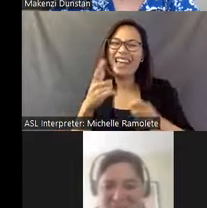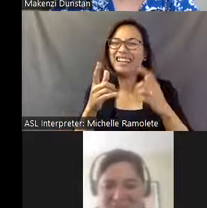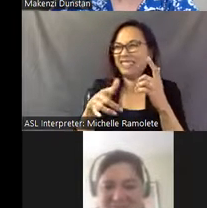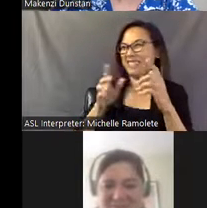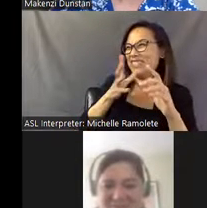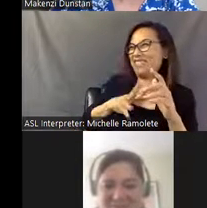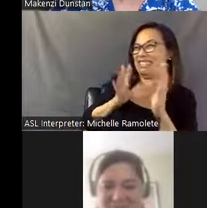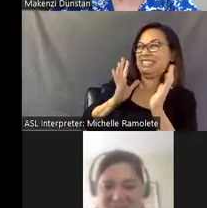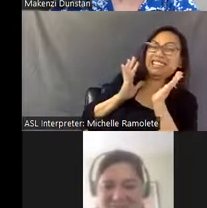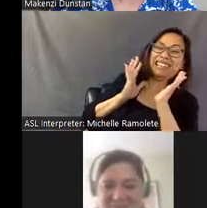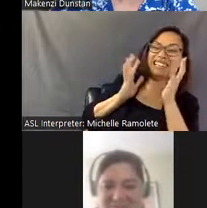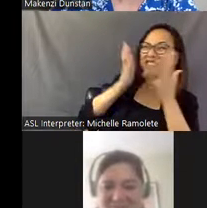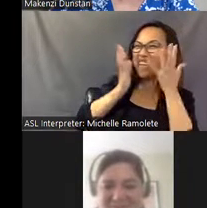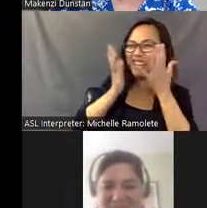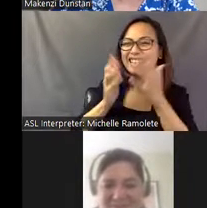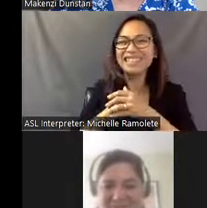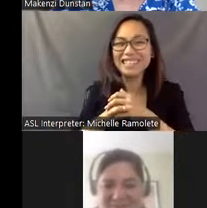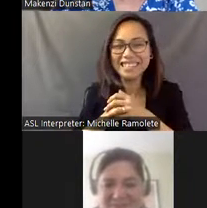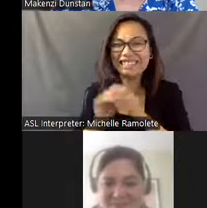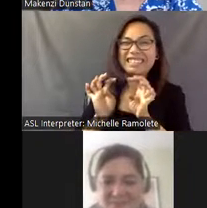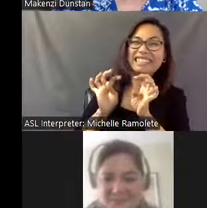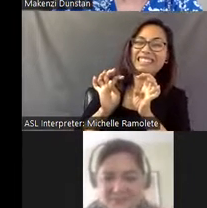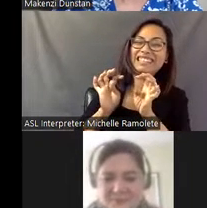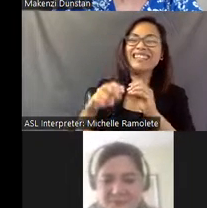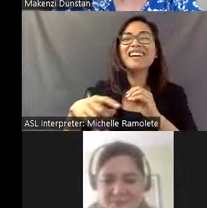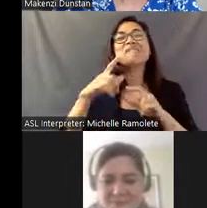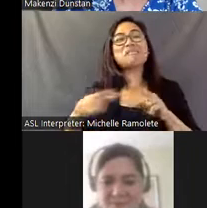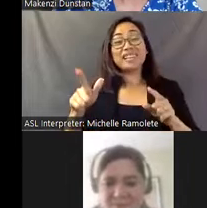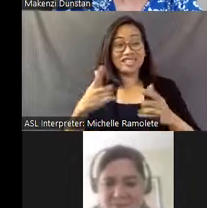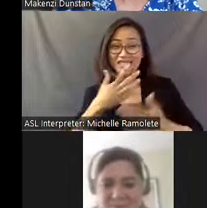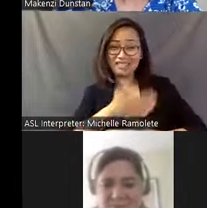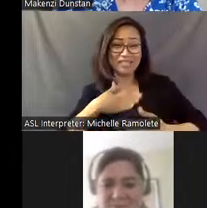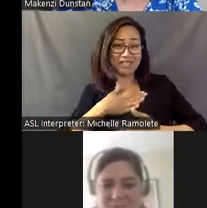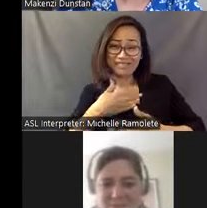But anyhow, but he had such a great time, he gives the site to them.